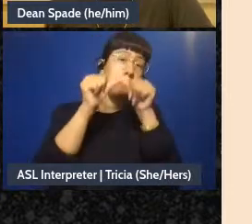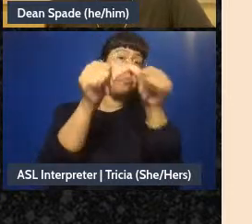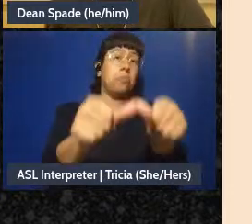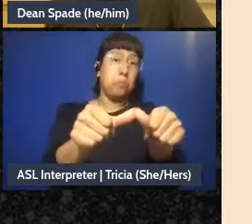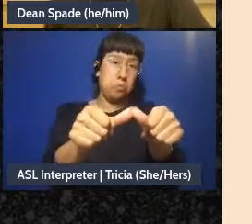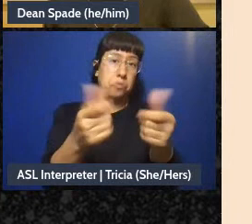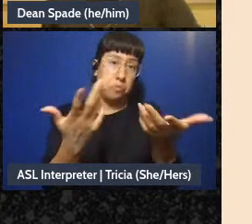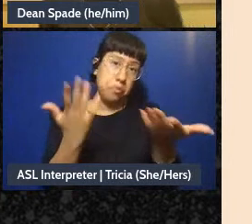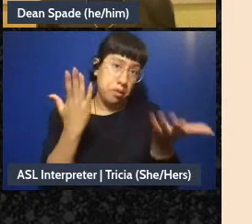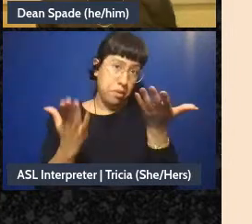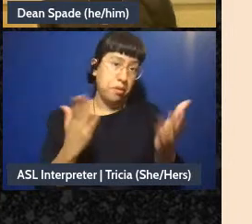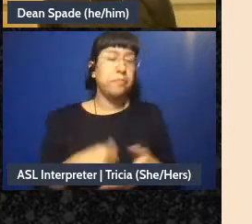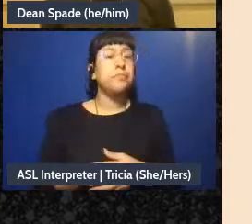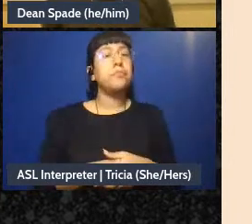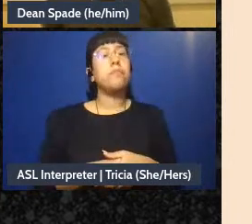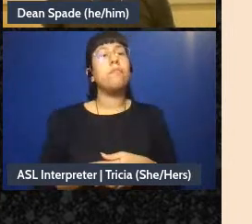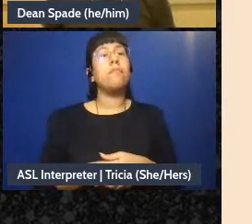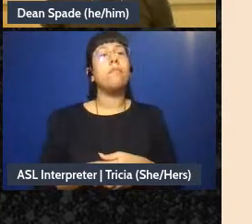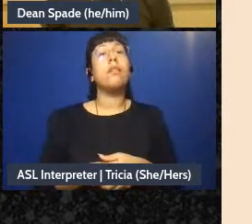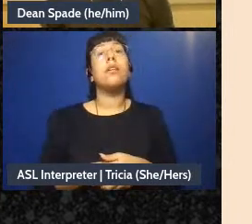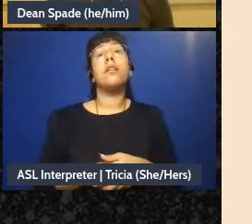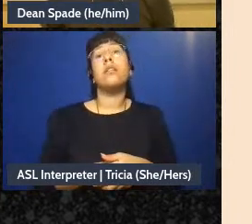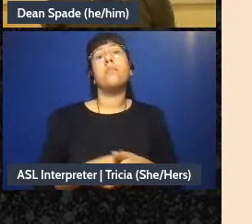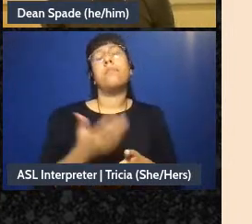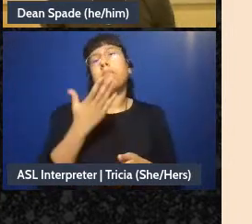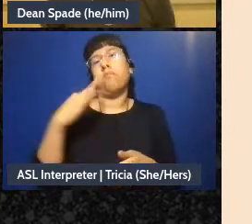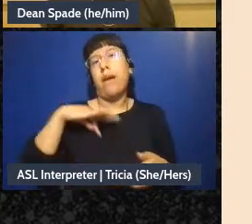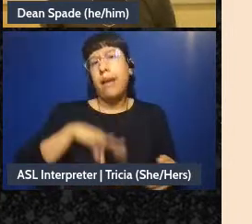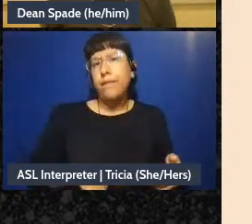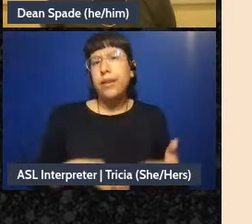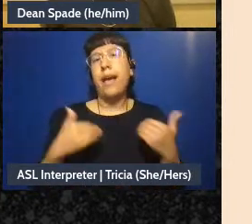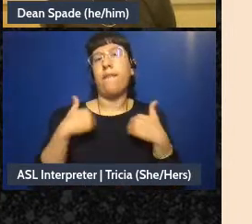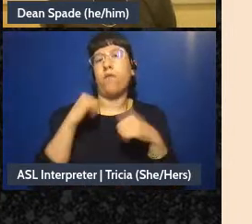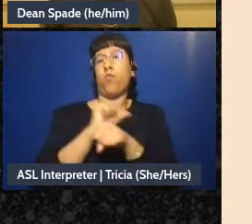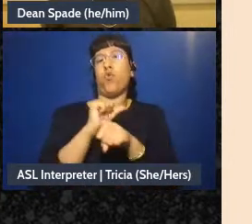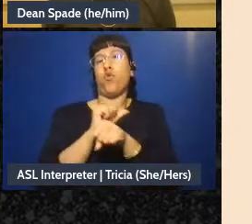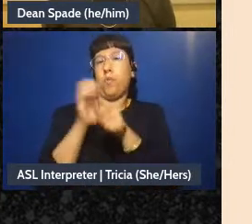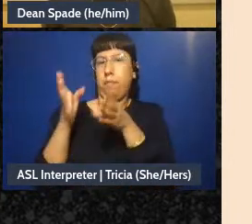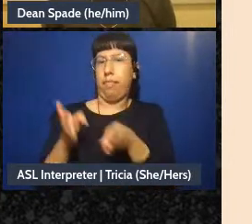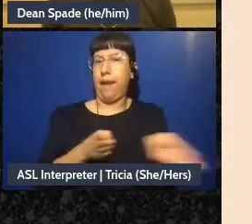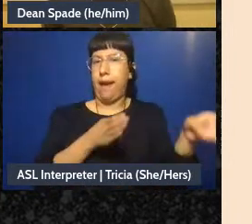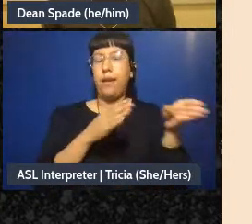So it can be really helpful for a group to have a work plan, especially like a teamwork plan,